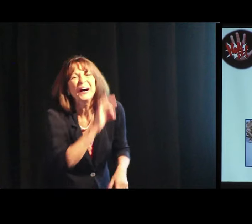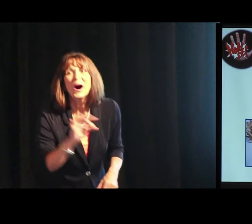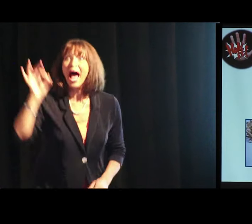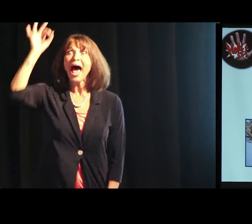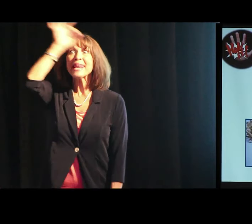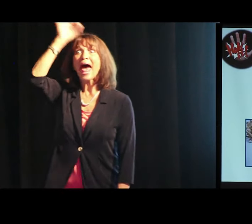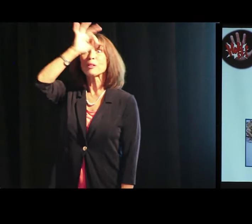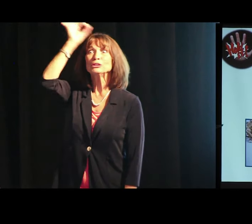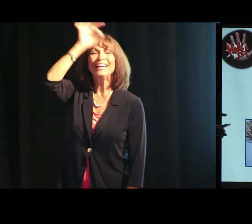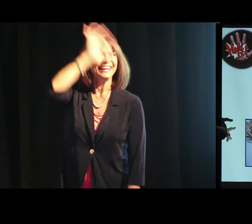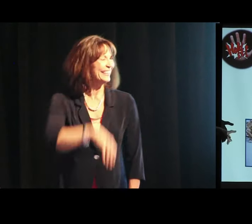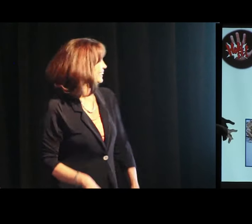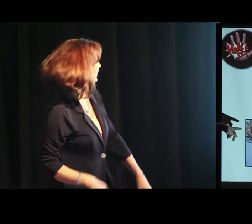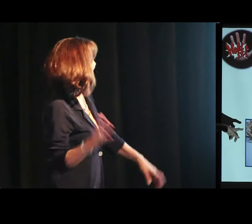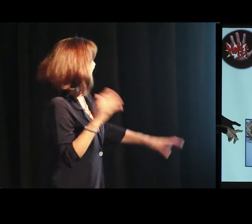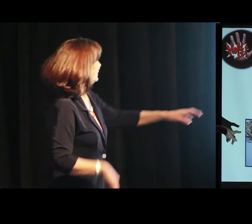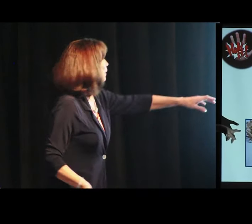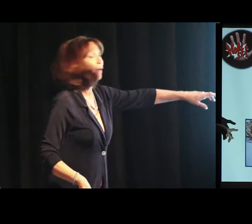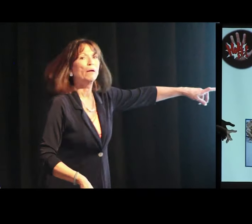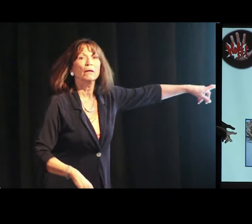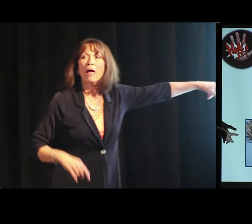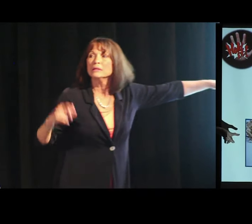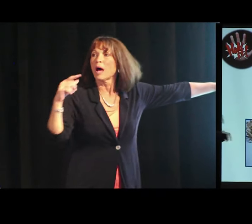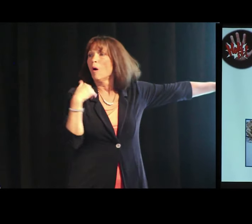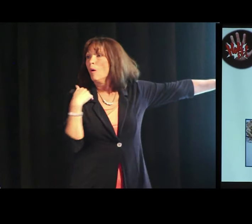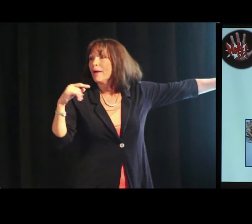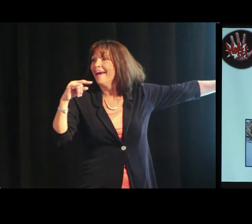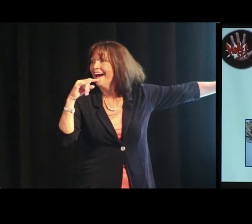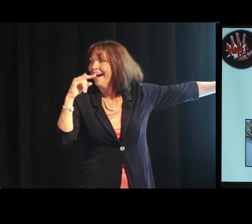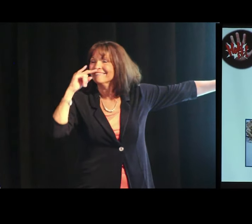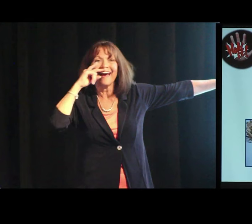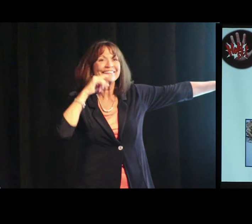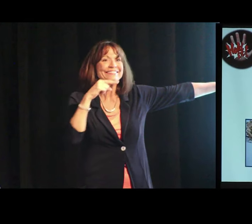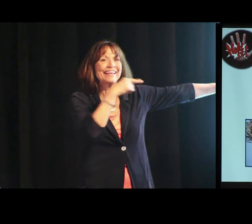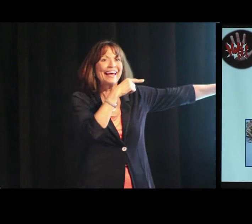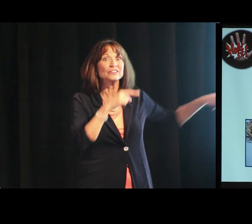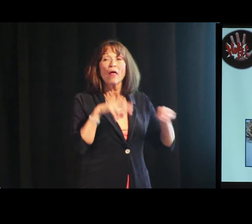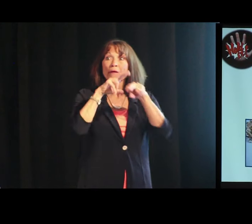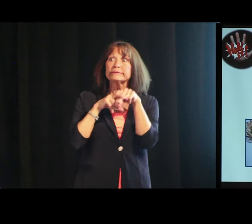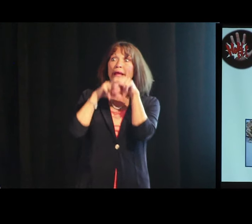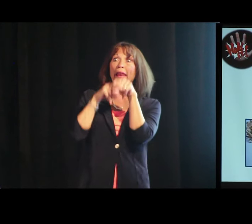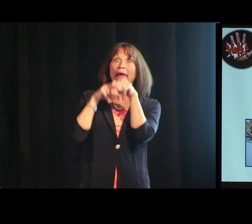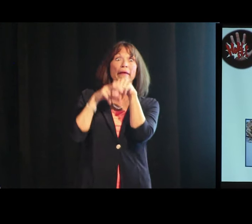“I don't know.” The sign for that is analogy. No, I don't think so. So, anyway, my analogy is this. There are kids who are sitting